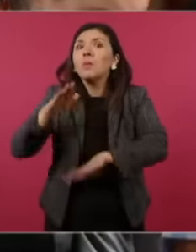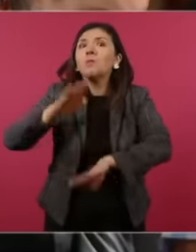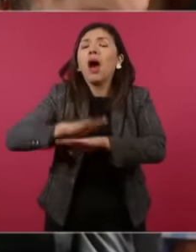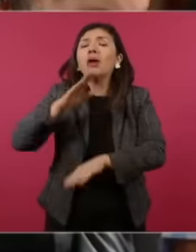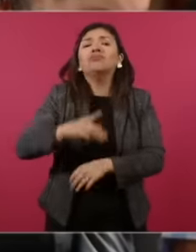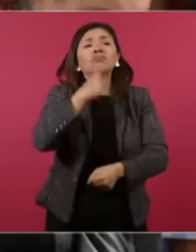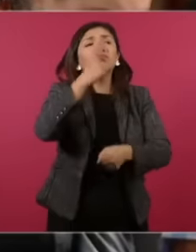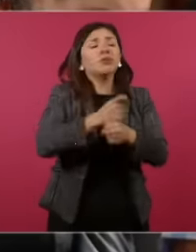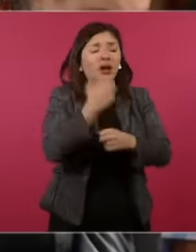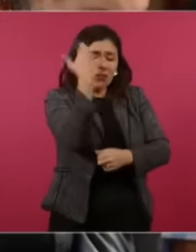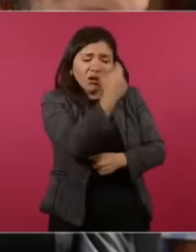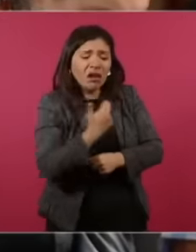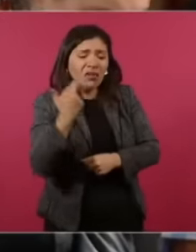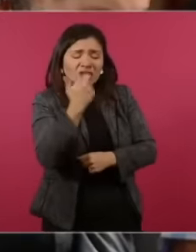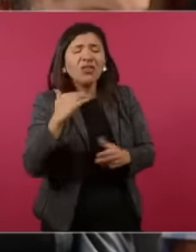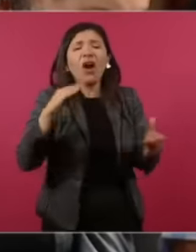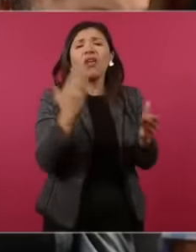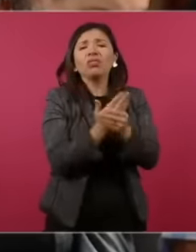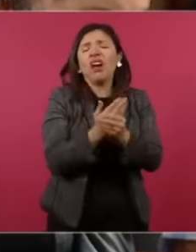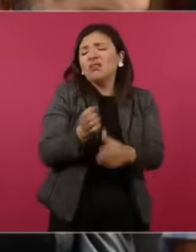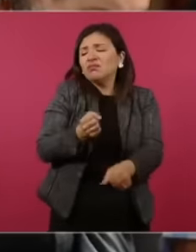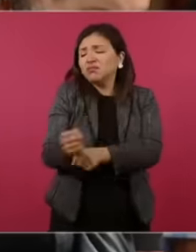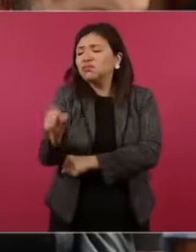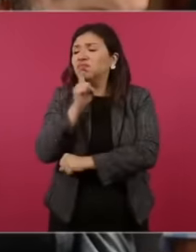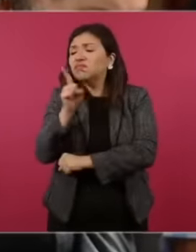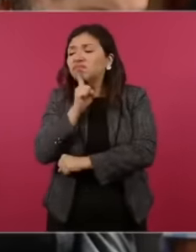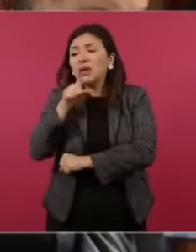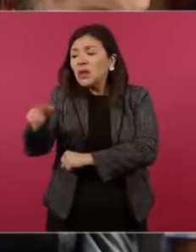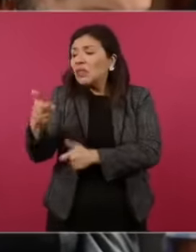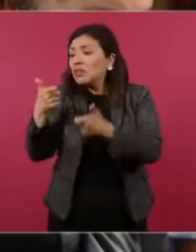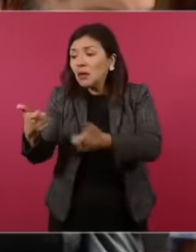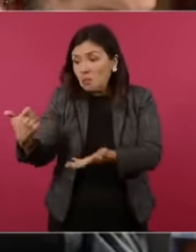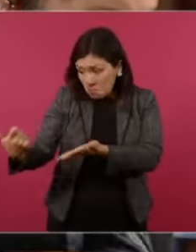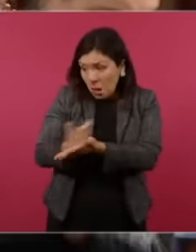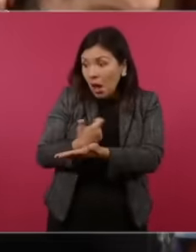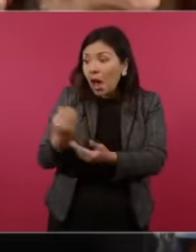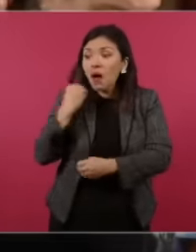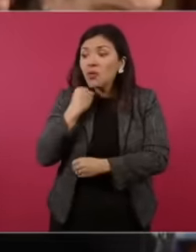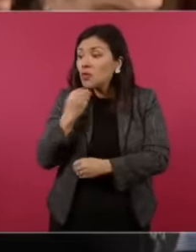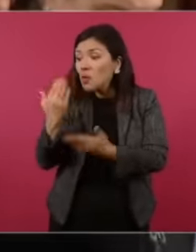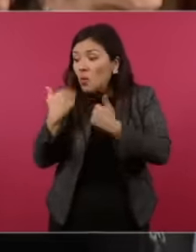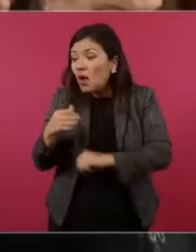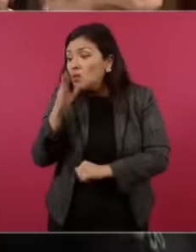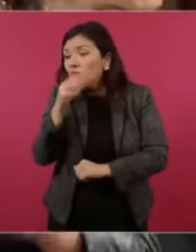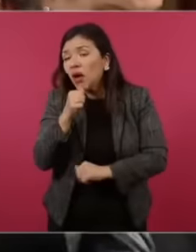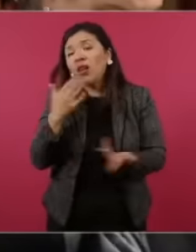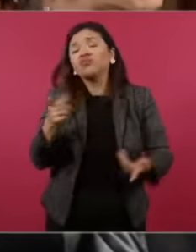In the first instance, they intimidate them, they have no resources, they cannot afford a lawyer, so what